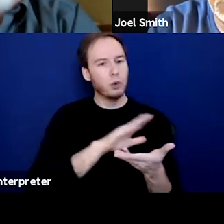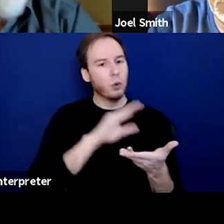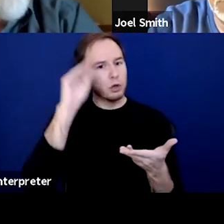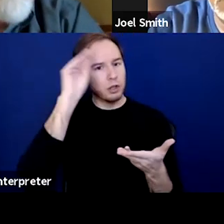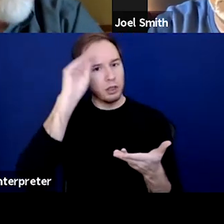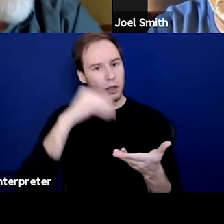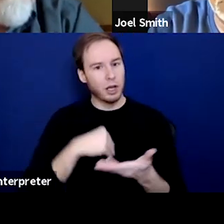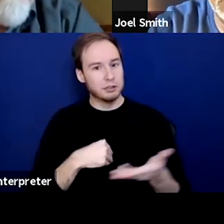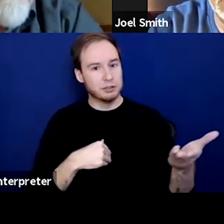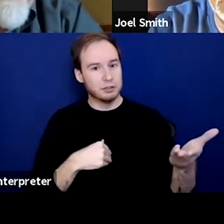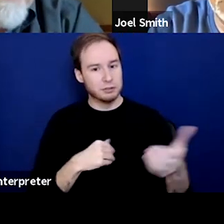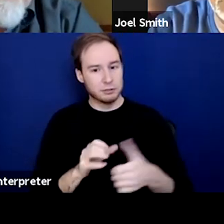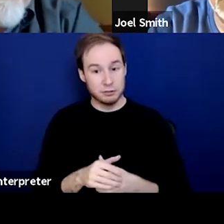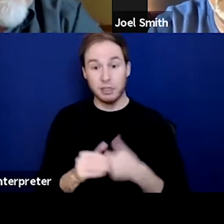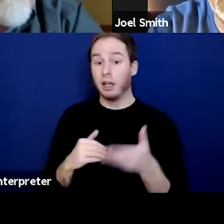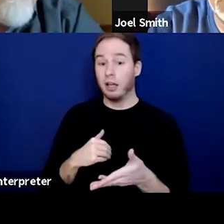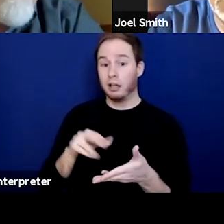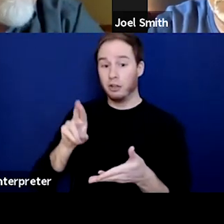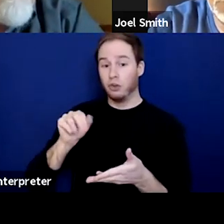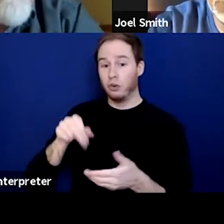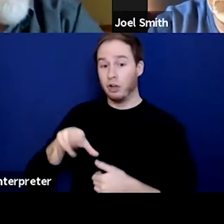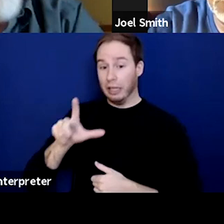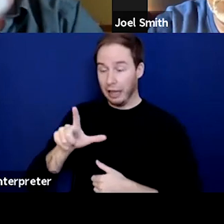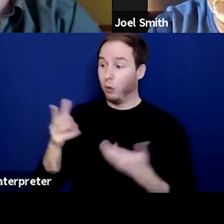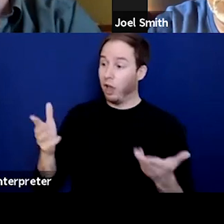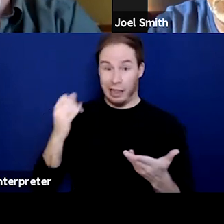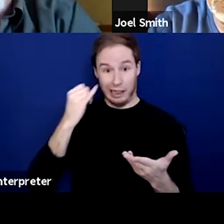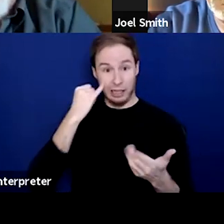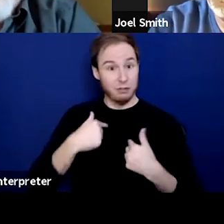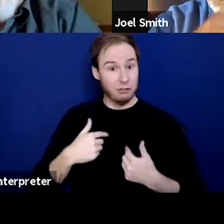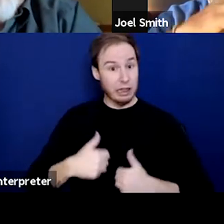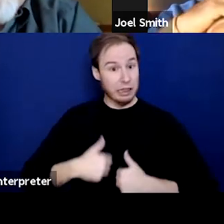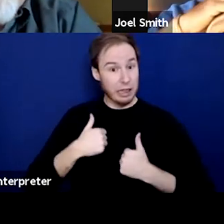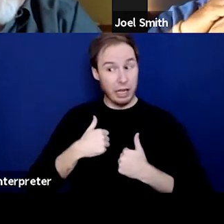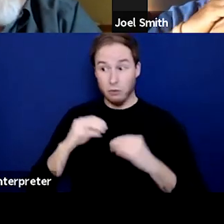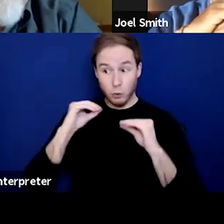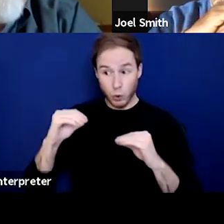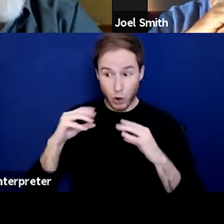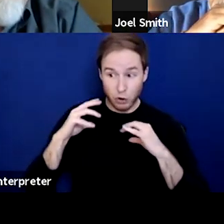[Racquel] Wow, what is my life without recovery? I wouldn't be here today. I am grateful for the opportunity to recover.